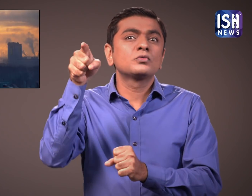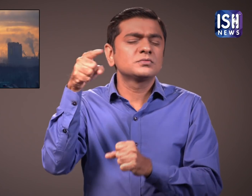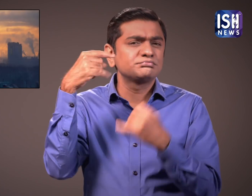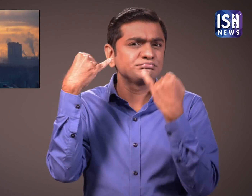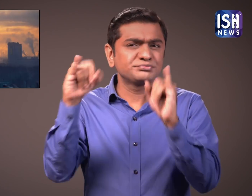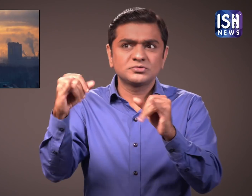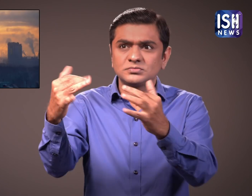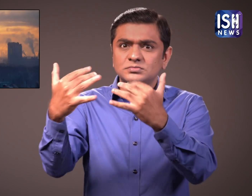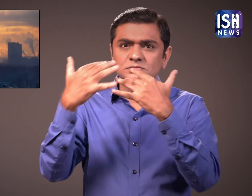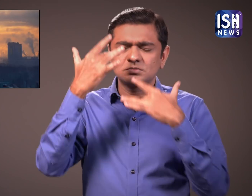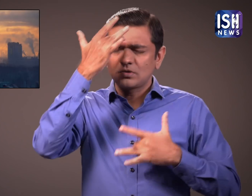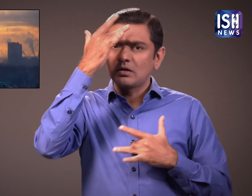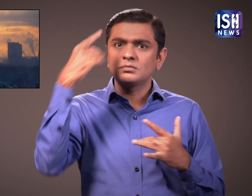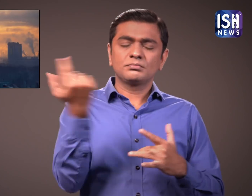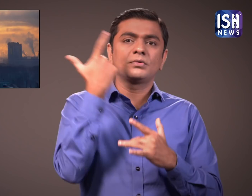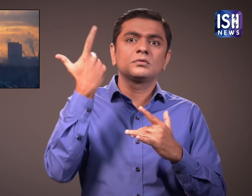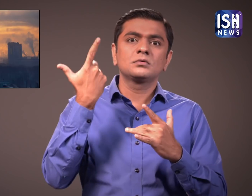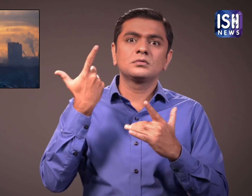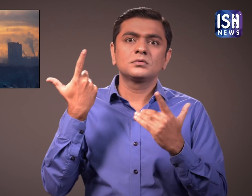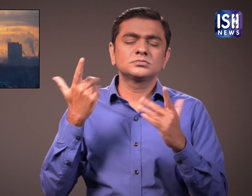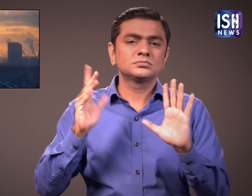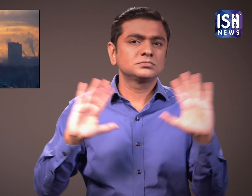Smog is bad and can make you fall sick quickly.